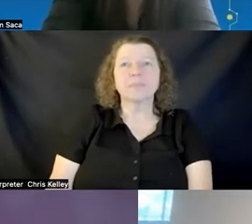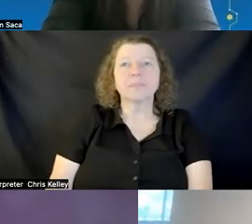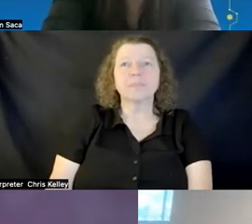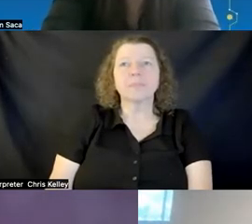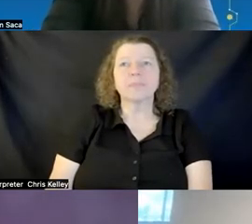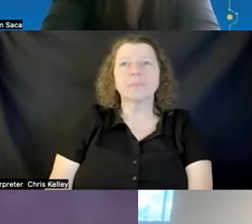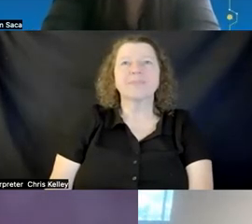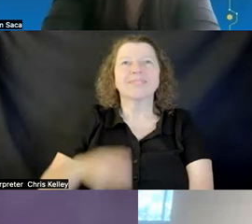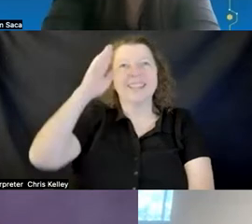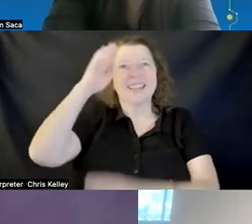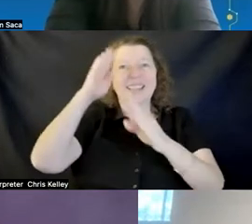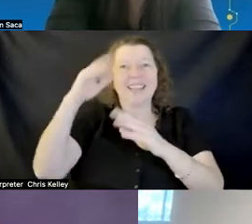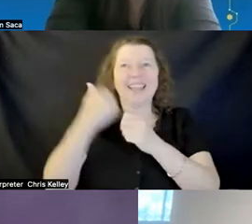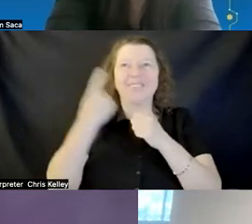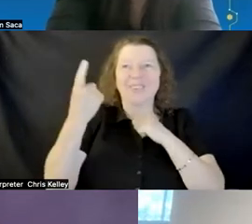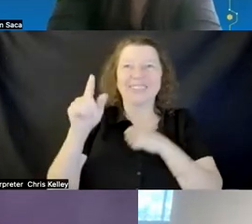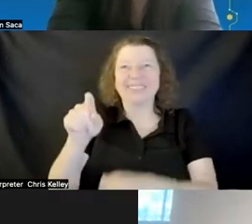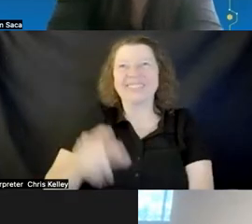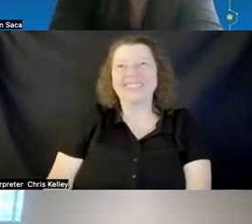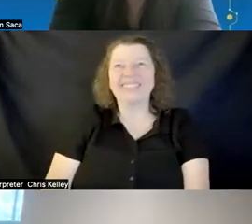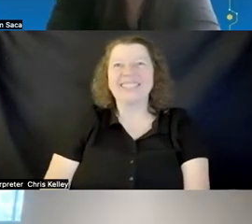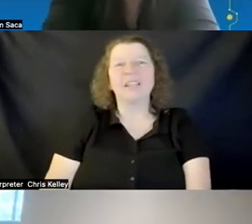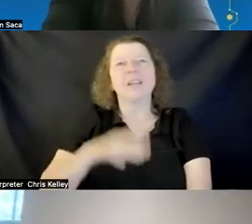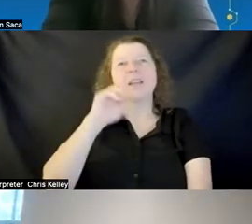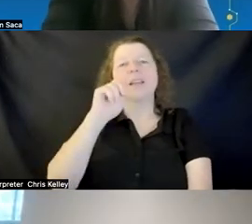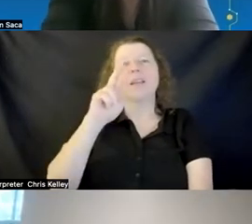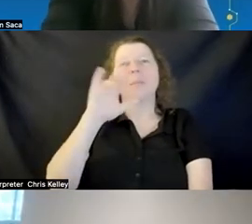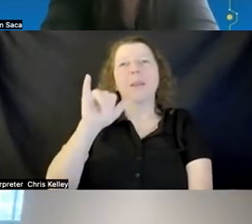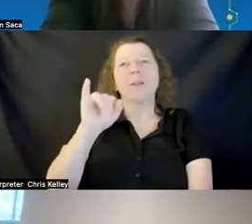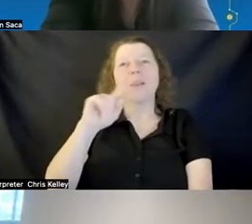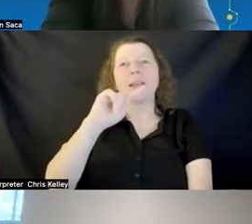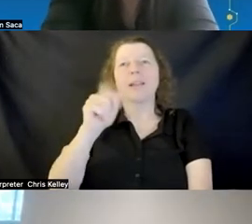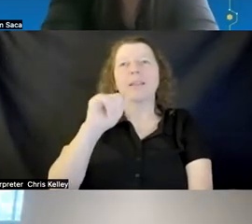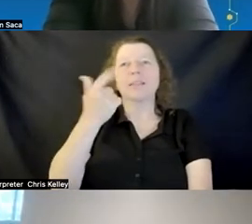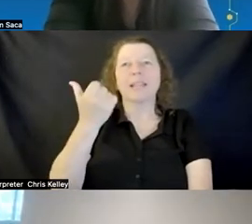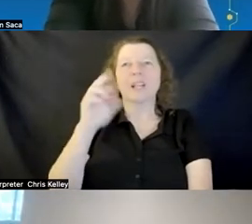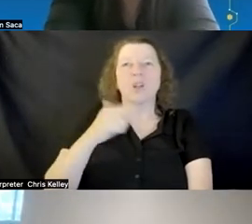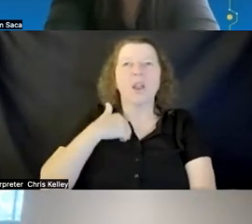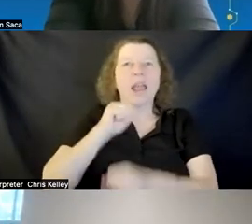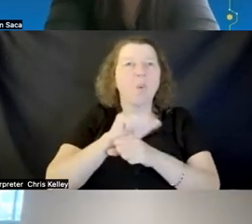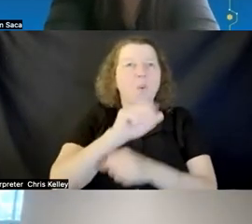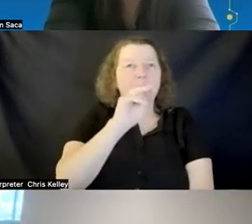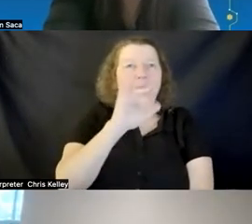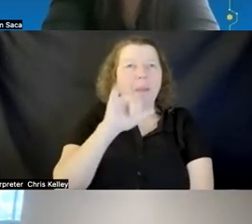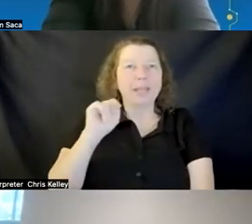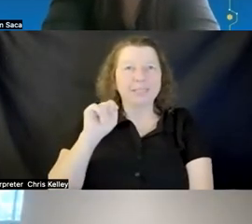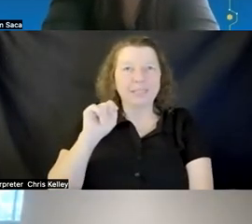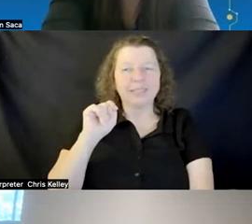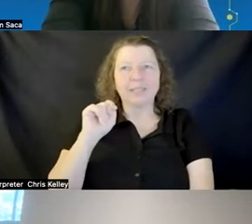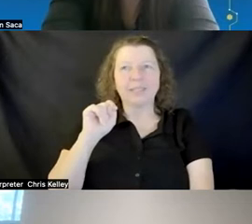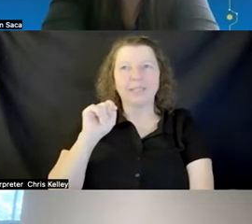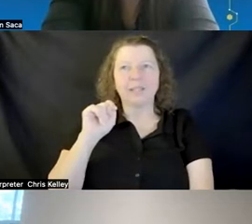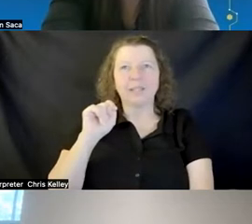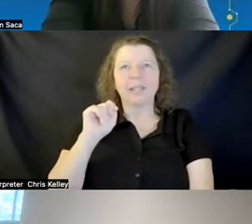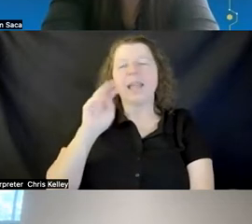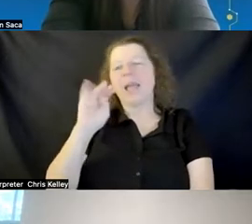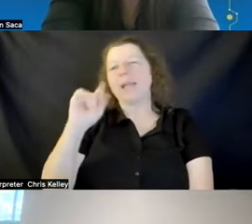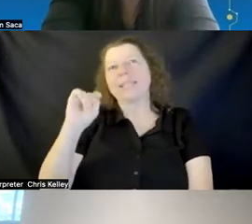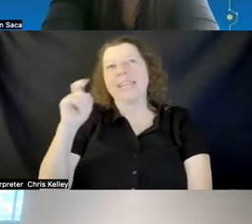hi everyone hi i'm mary ziegler i work at mit and um at mitx and mostly in the mooc